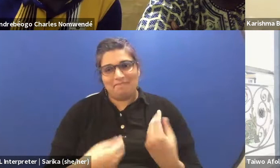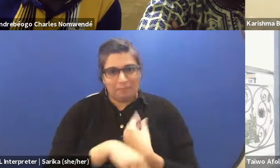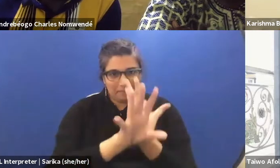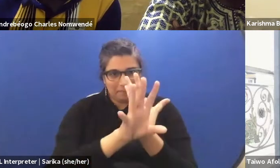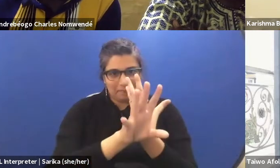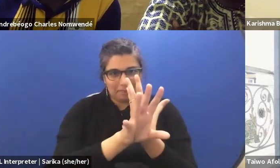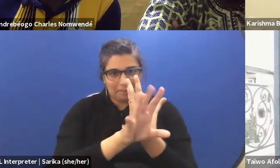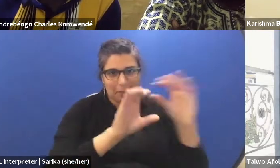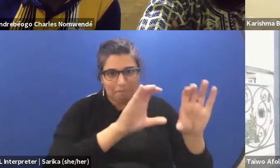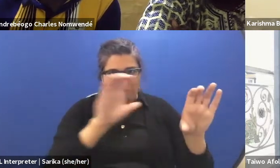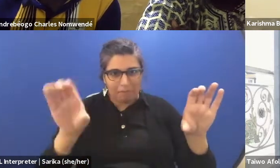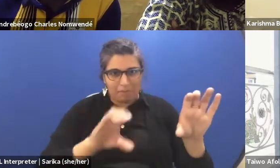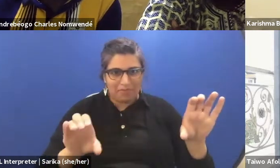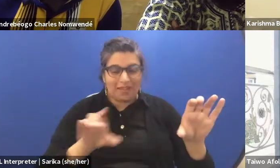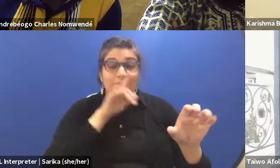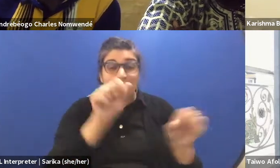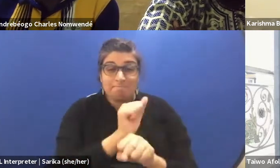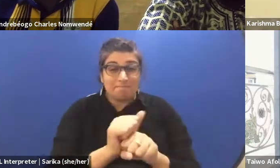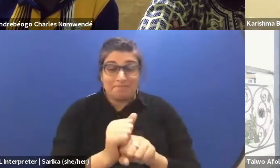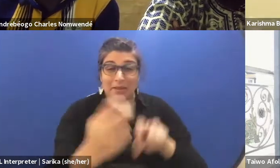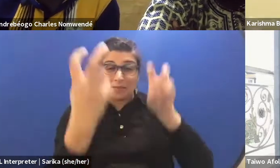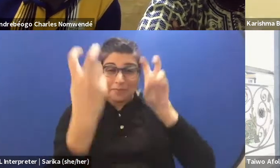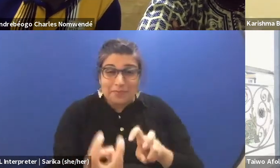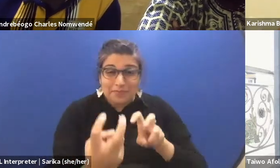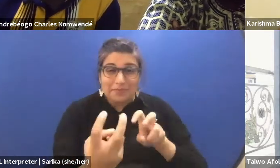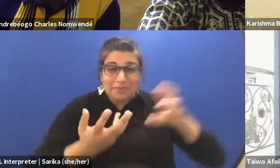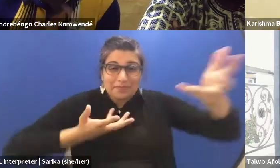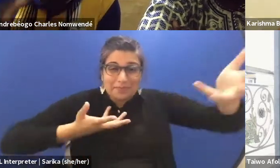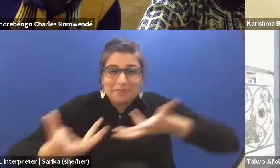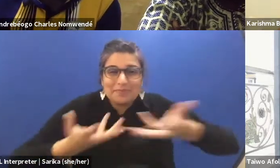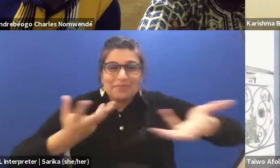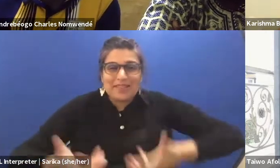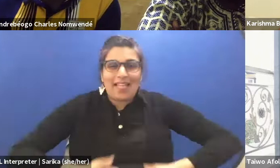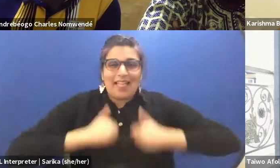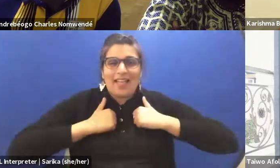We are talking to each other, but lively. In sha'Allah.